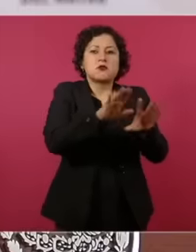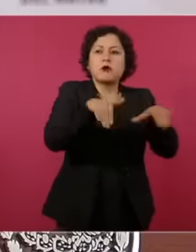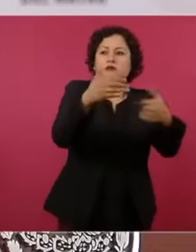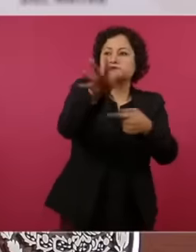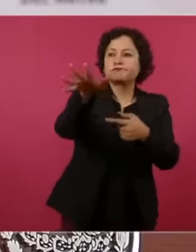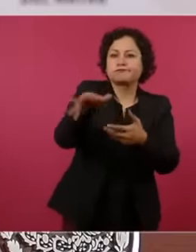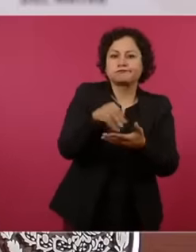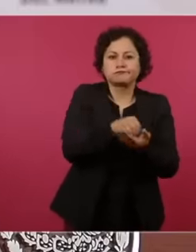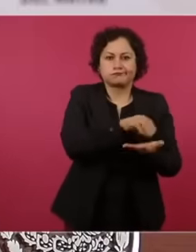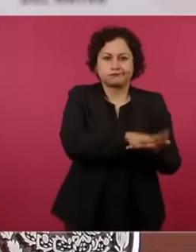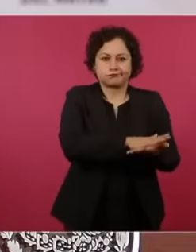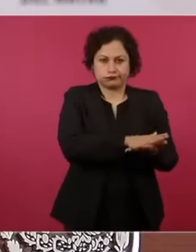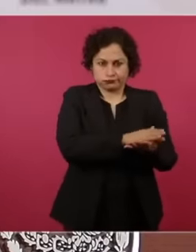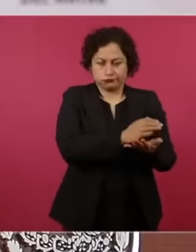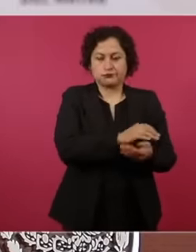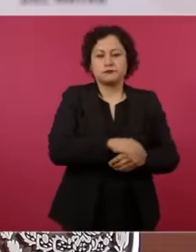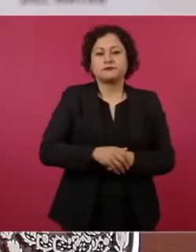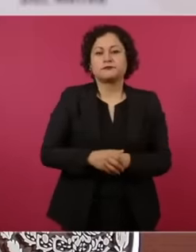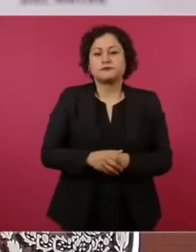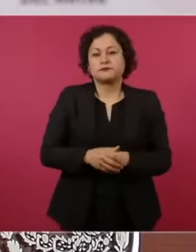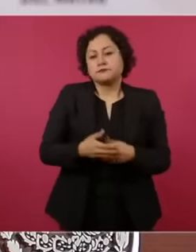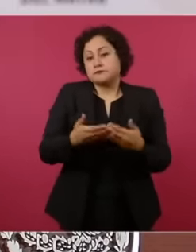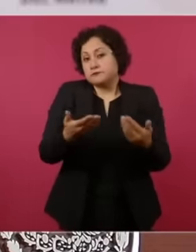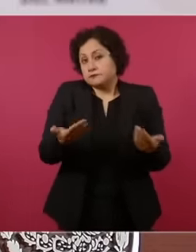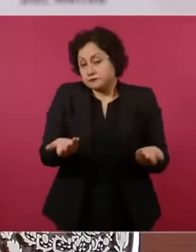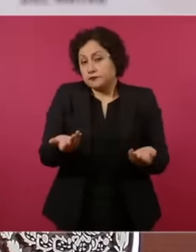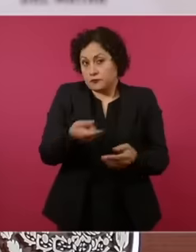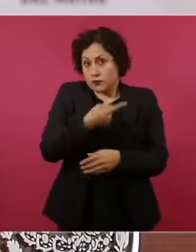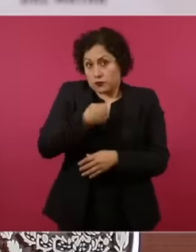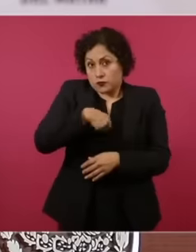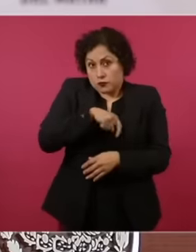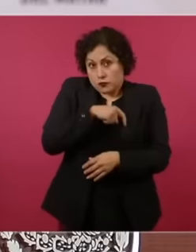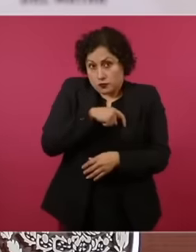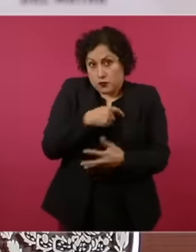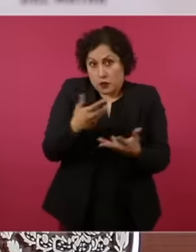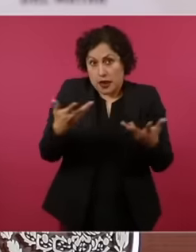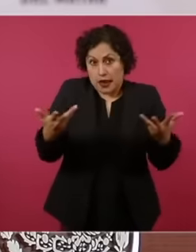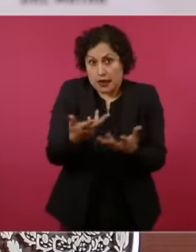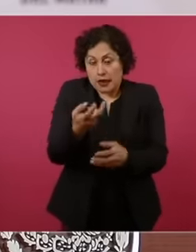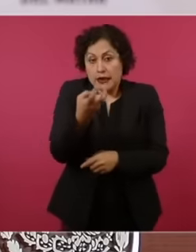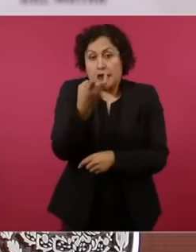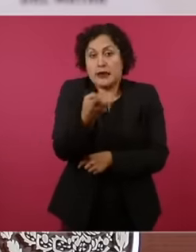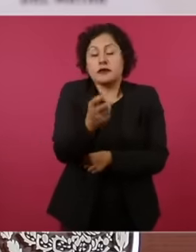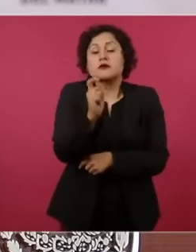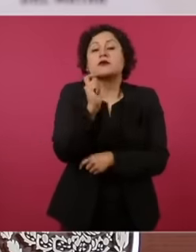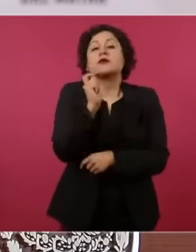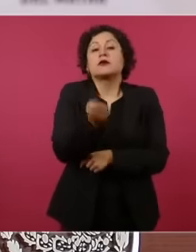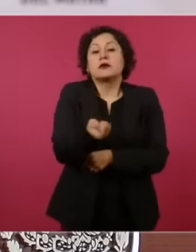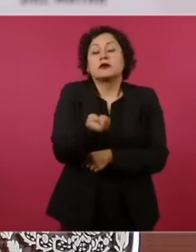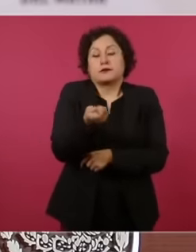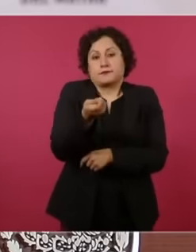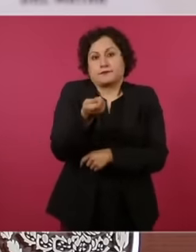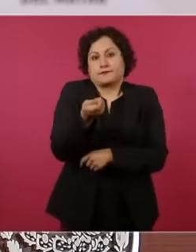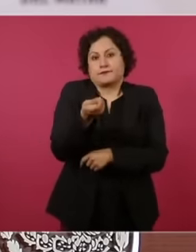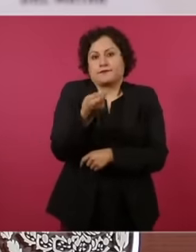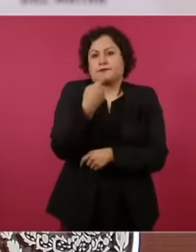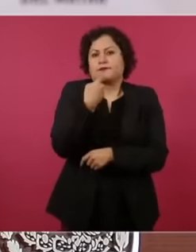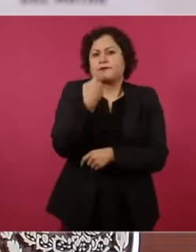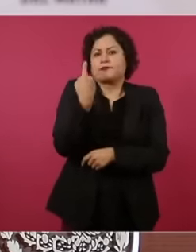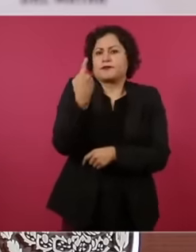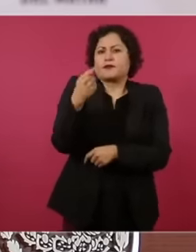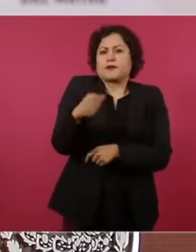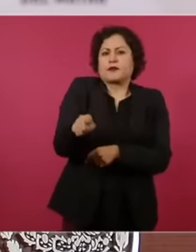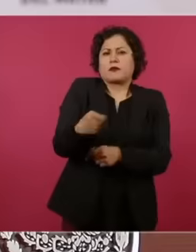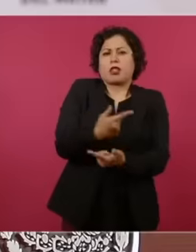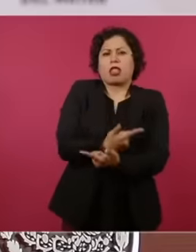and we make it the basis to be able to formulate a complaint because it has to be what the